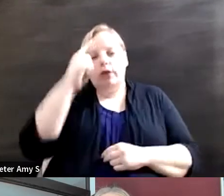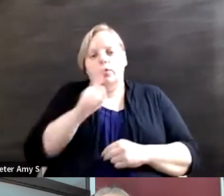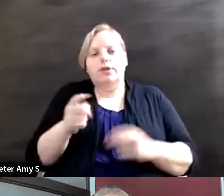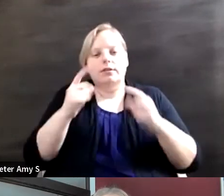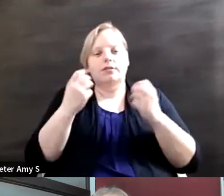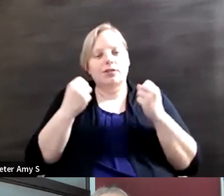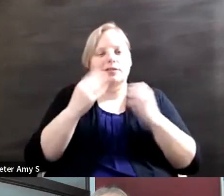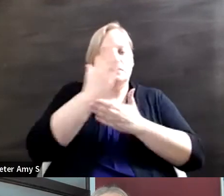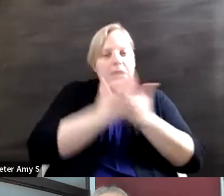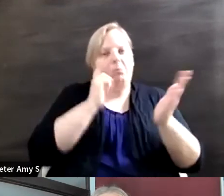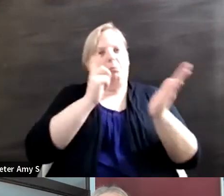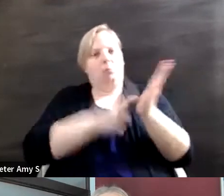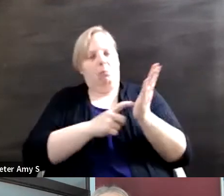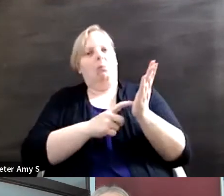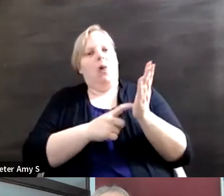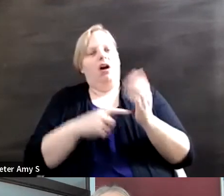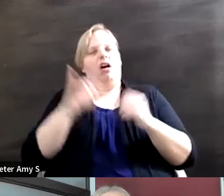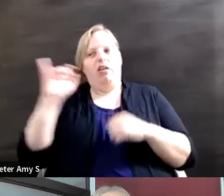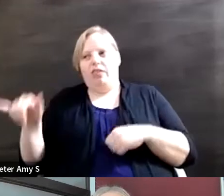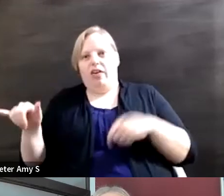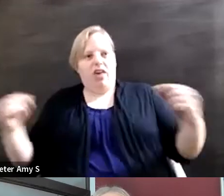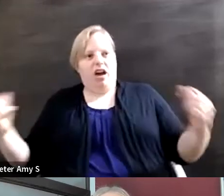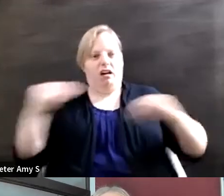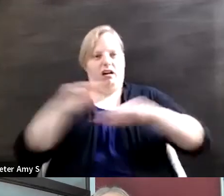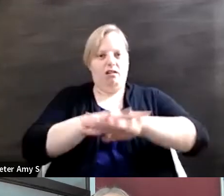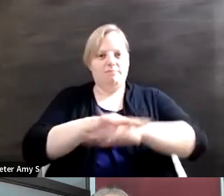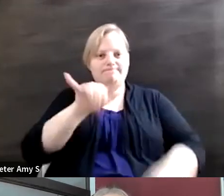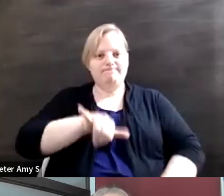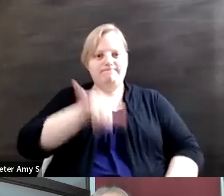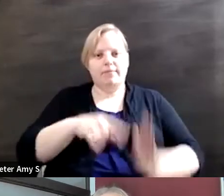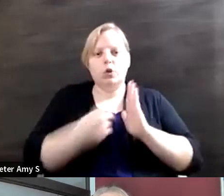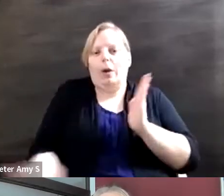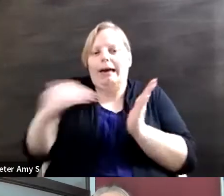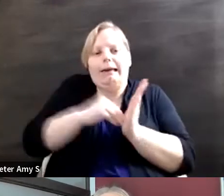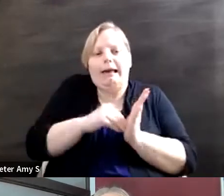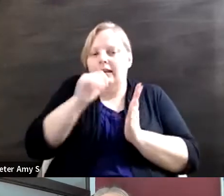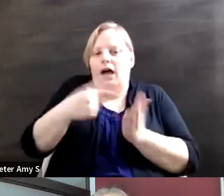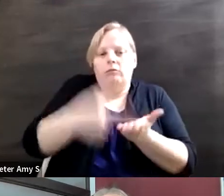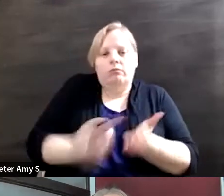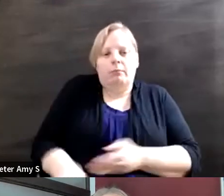see that crossover it shows that again we aren't just to the conversation earlier put in this box